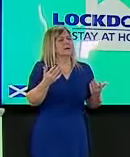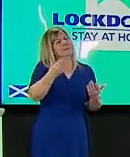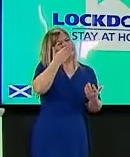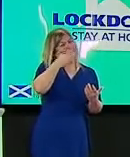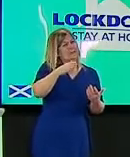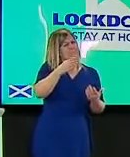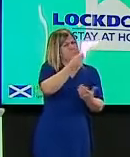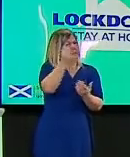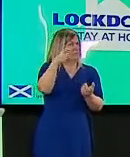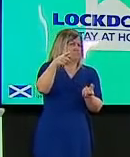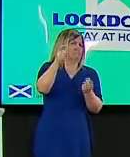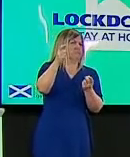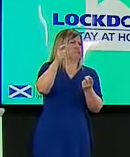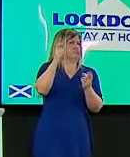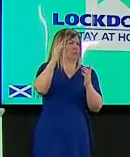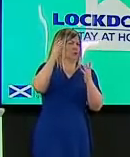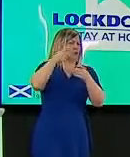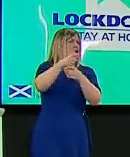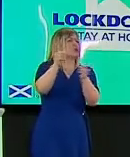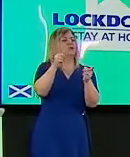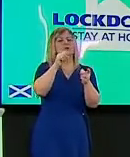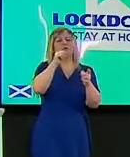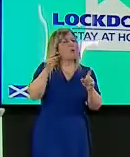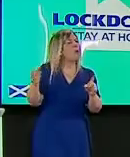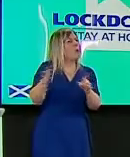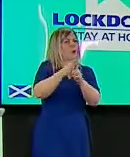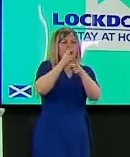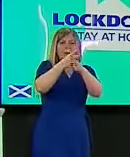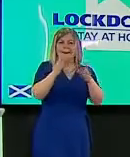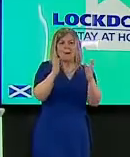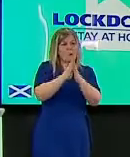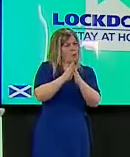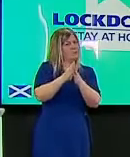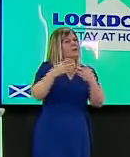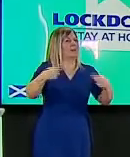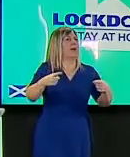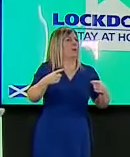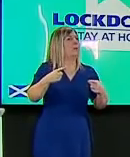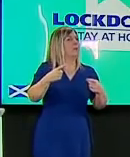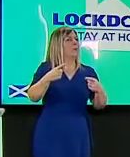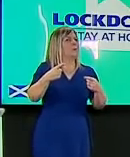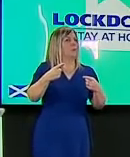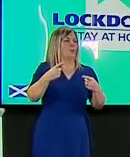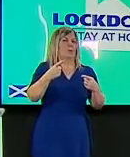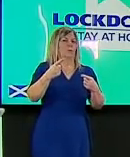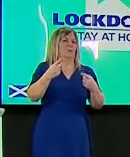from some relatives that not all providers are implementing the guidance at one home for example